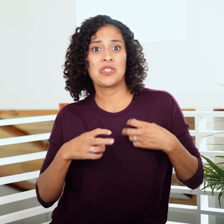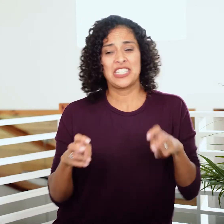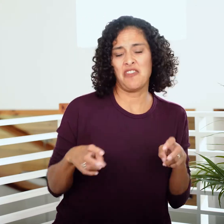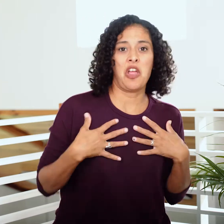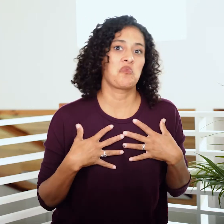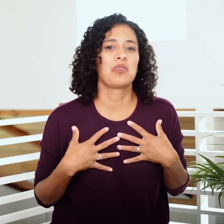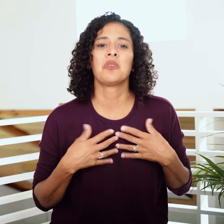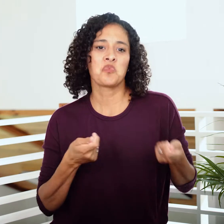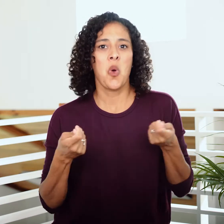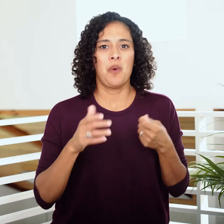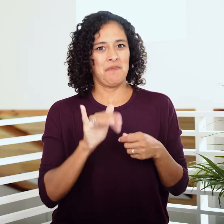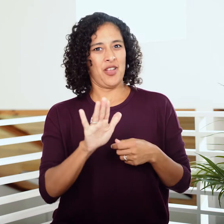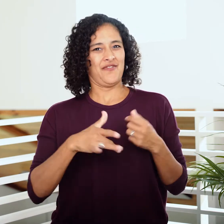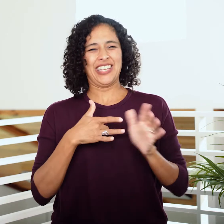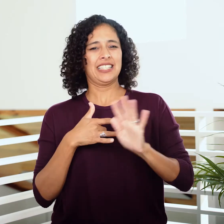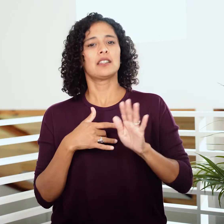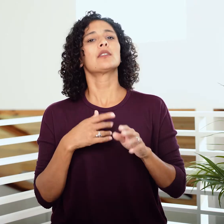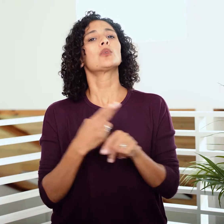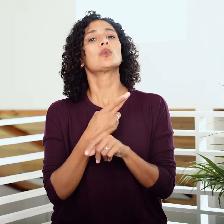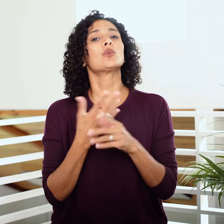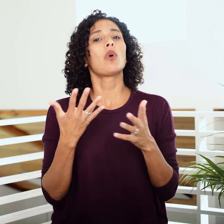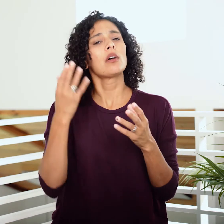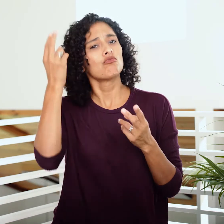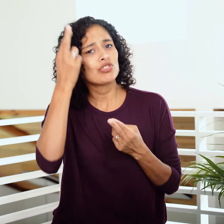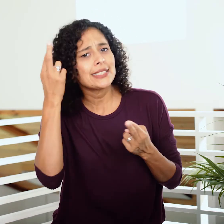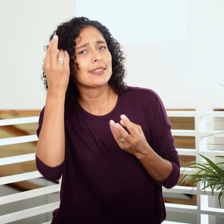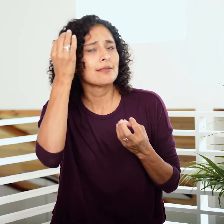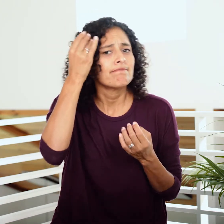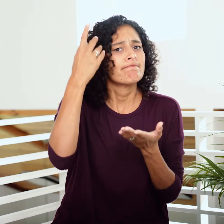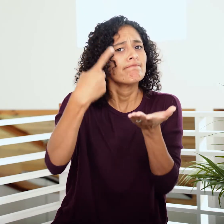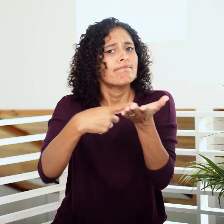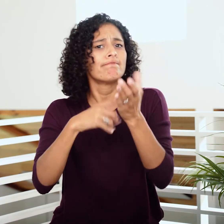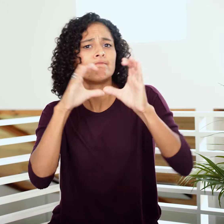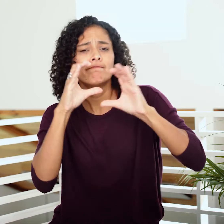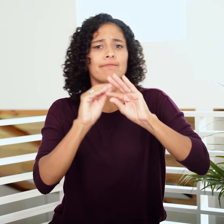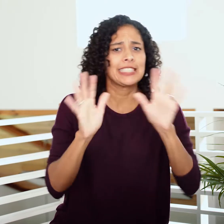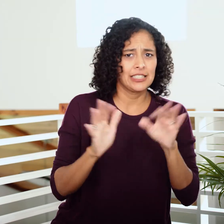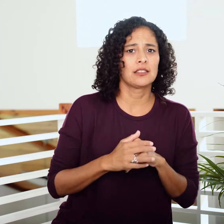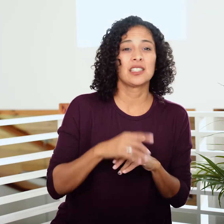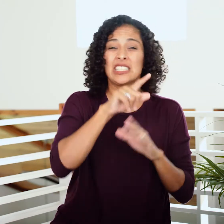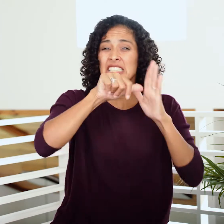but to be reasonable and to communicate openly.